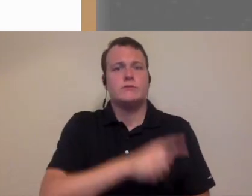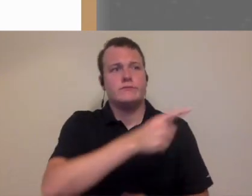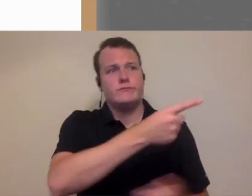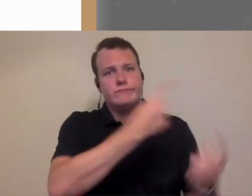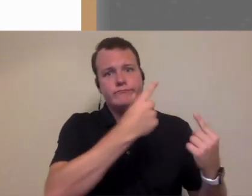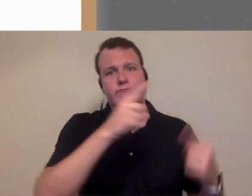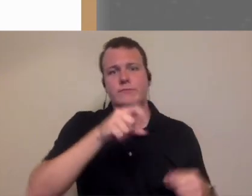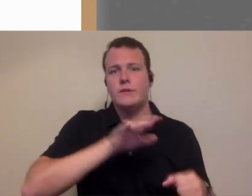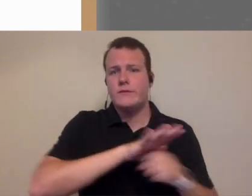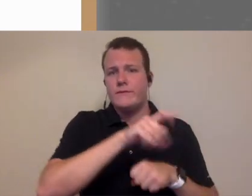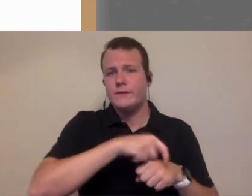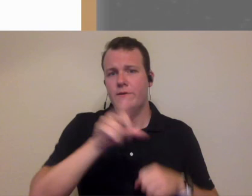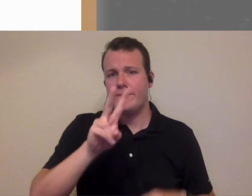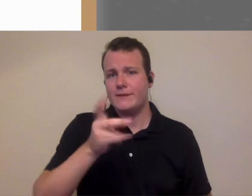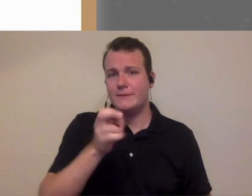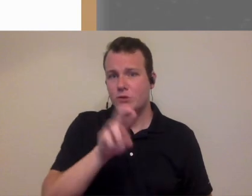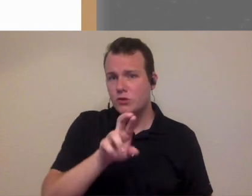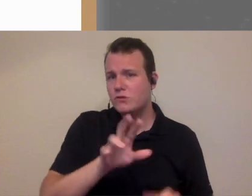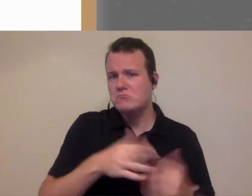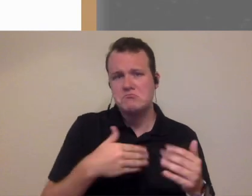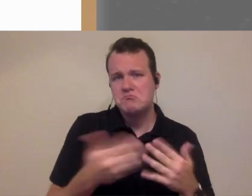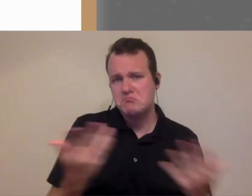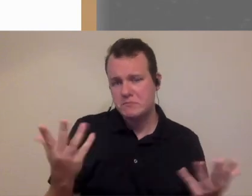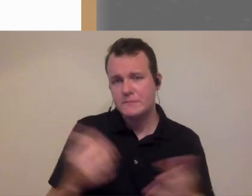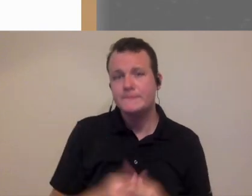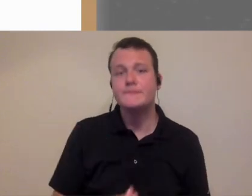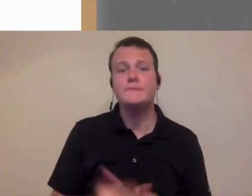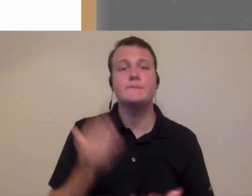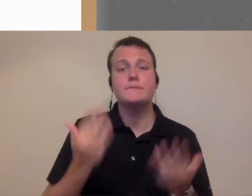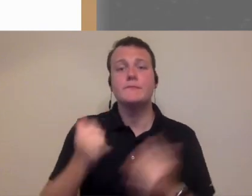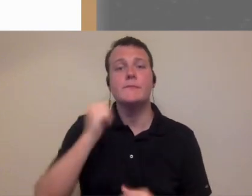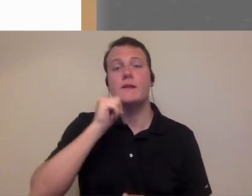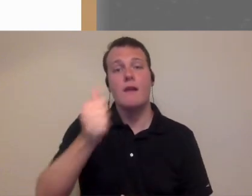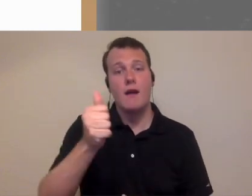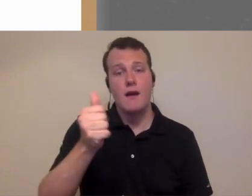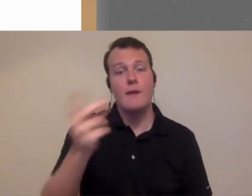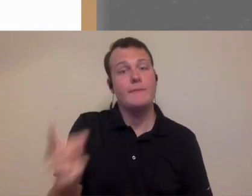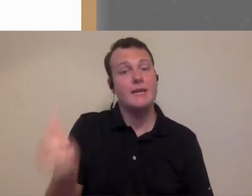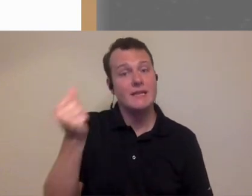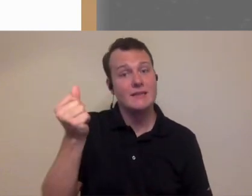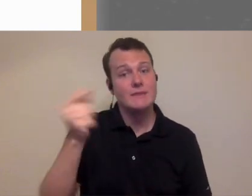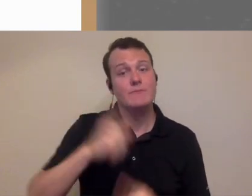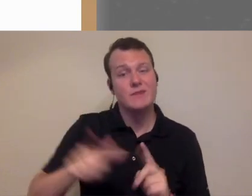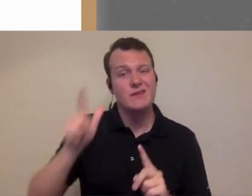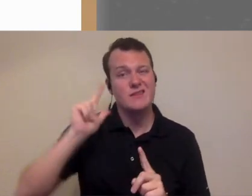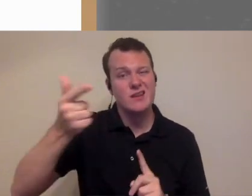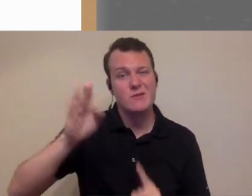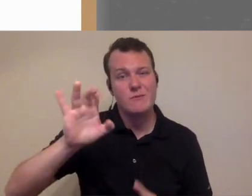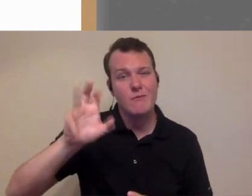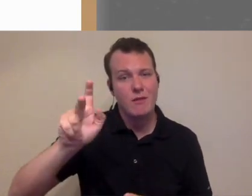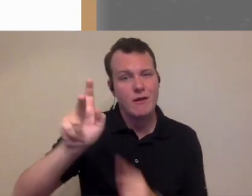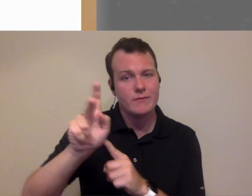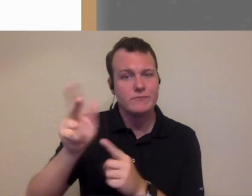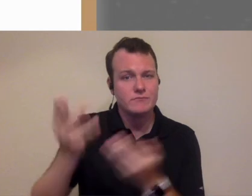patients in right or have time for vestibular or whatever the case may be so it may not be something immediately but something you look towards the